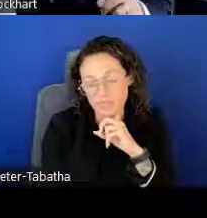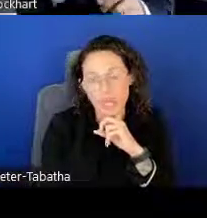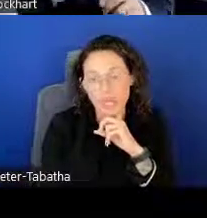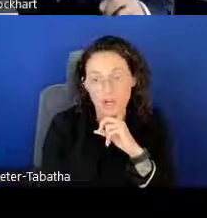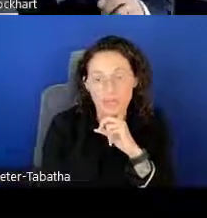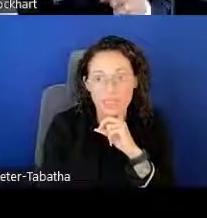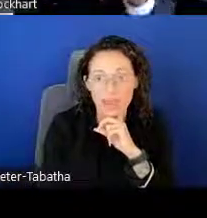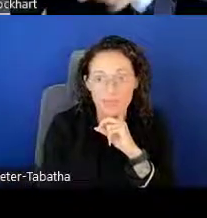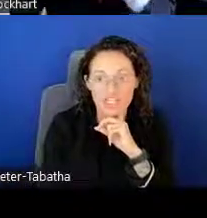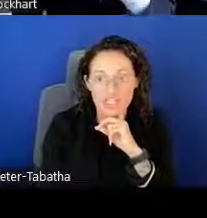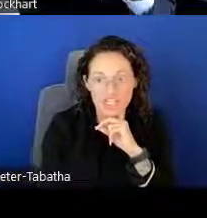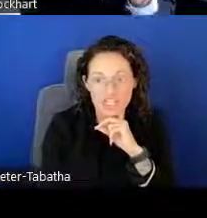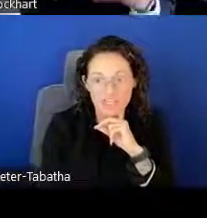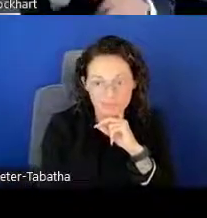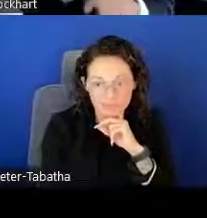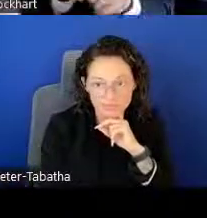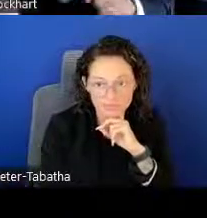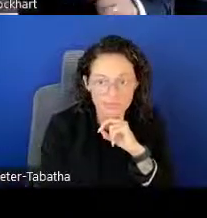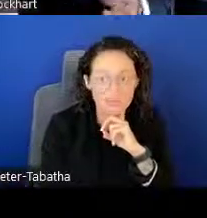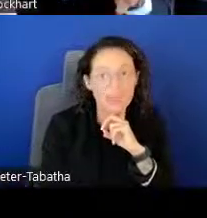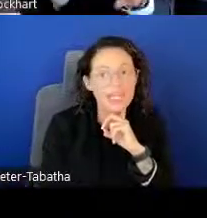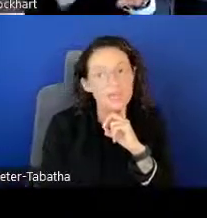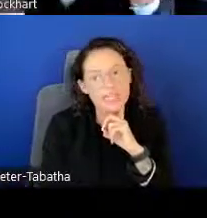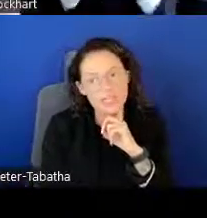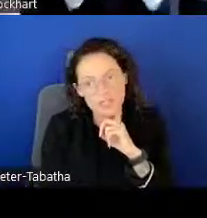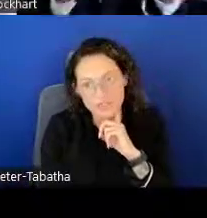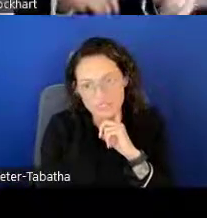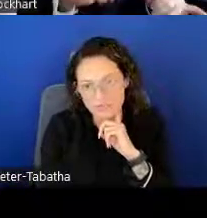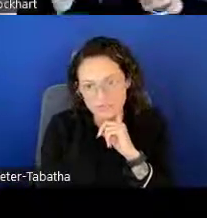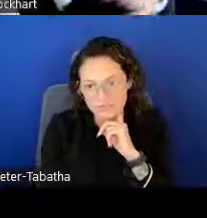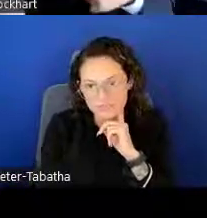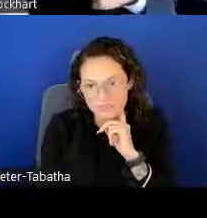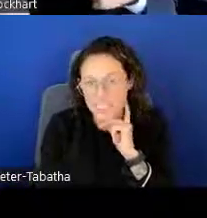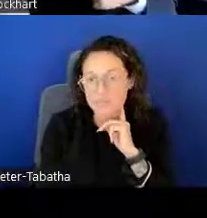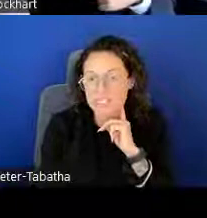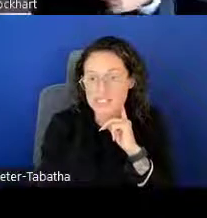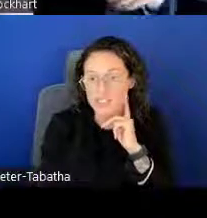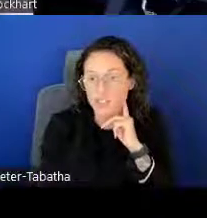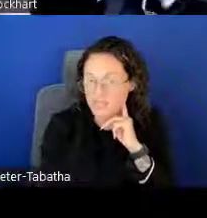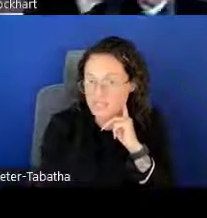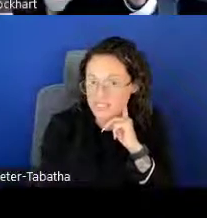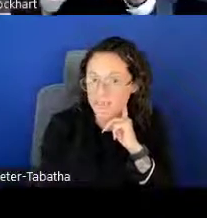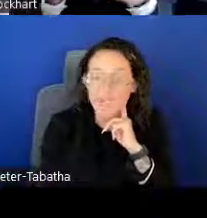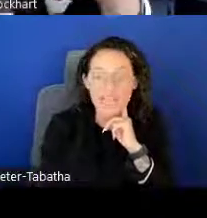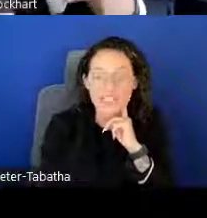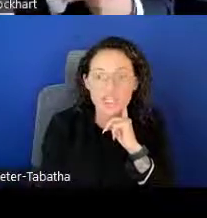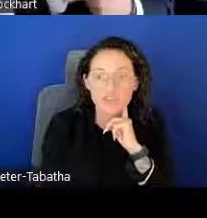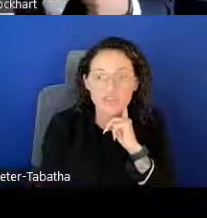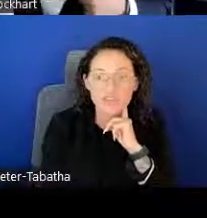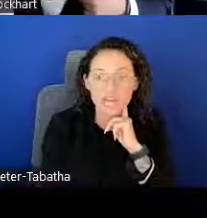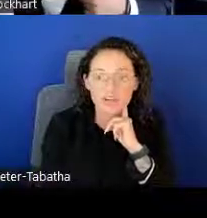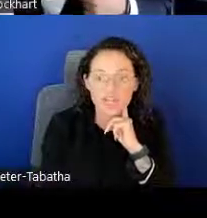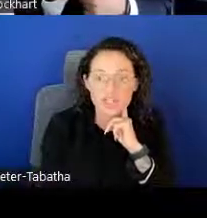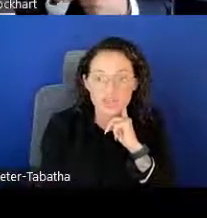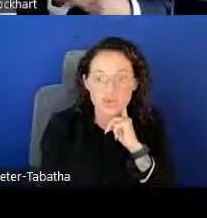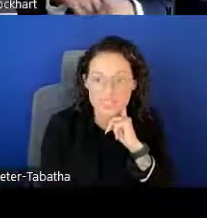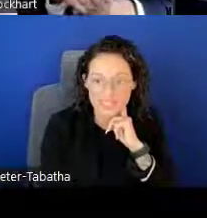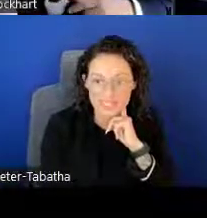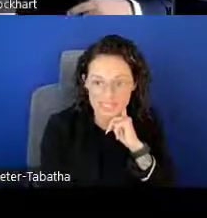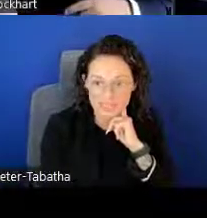The LRP application for many, many years has been a stand-alone system. Last year we've migrated to ASSIST,